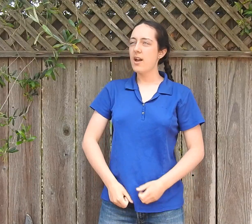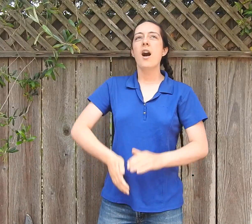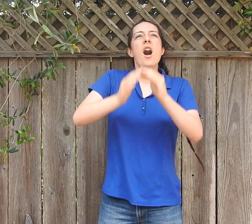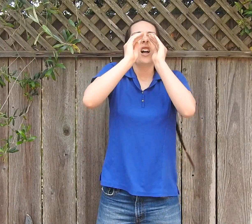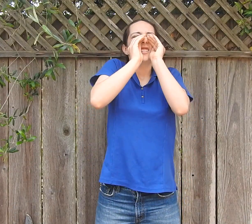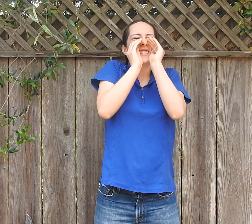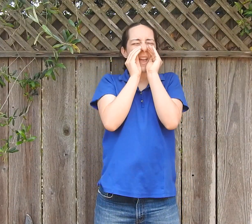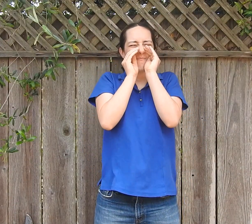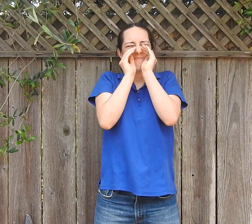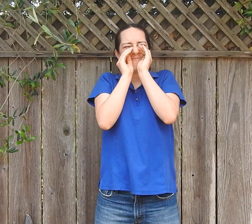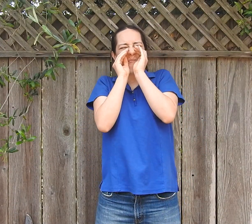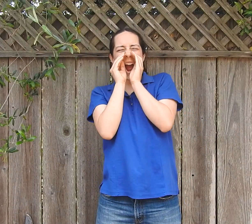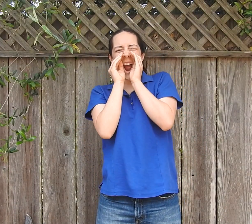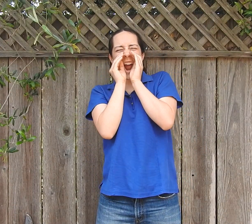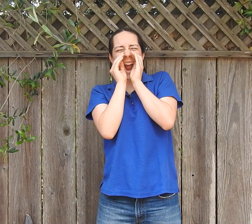He nods, and yells, "Timber!"